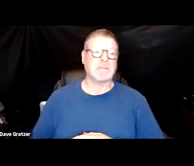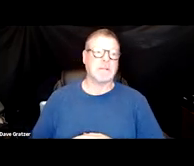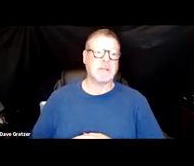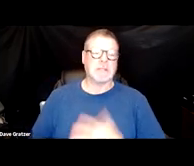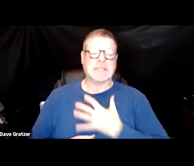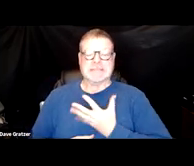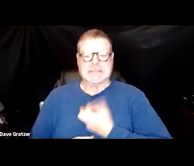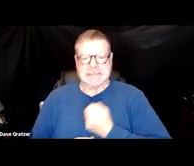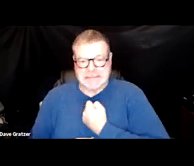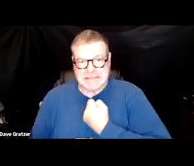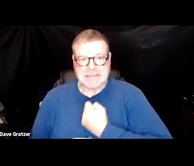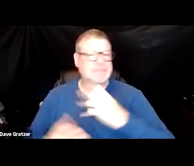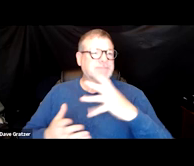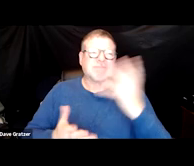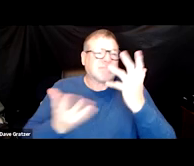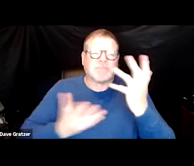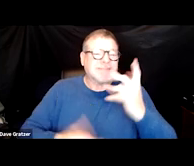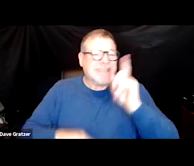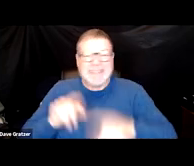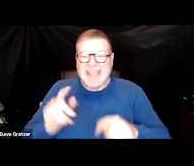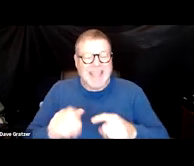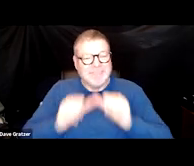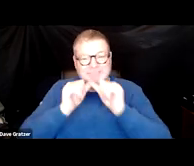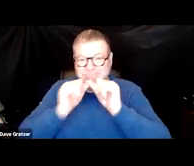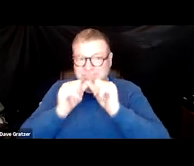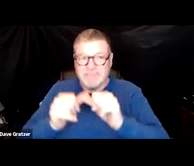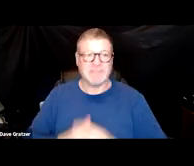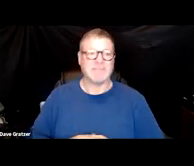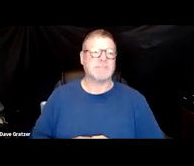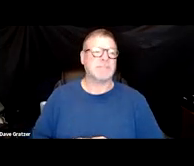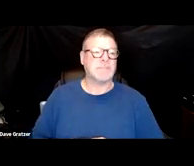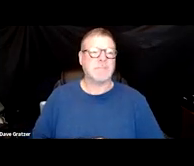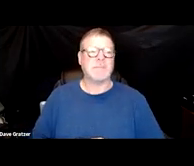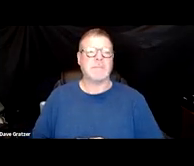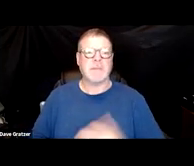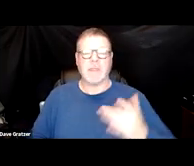They're just not able to get going. The chest is tight, palpitations,